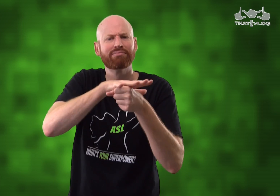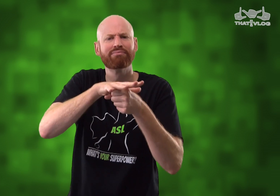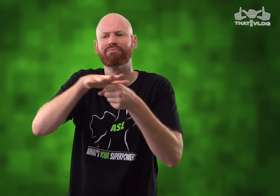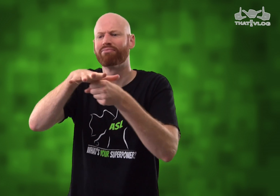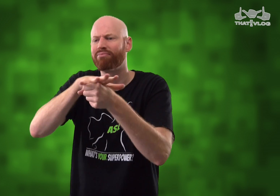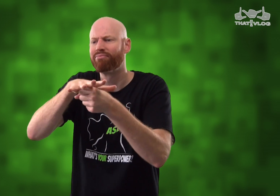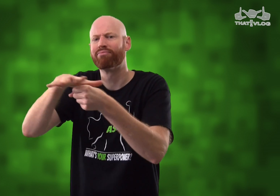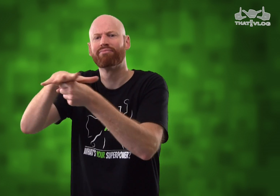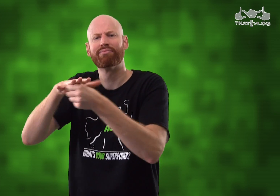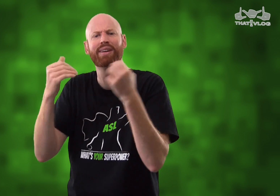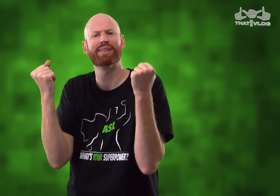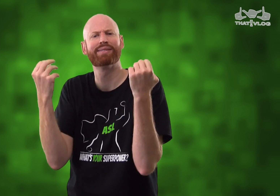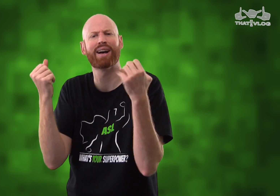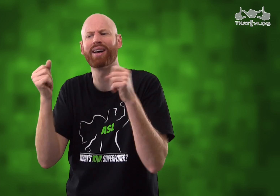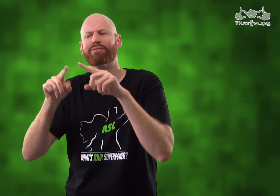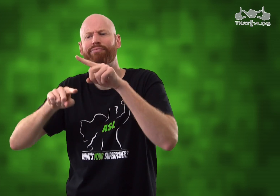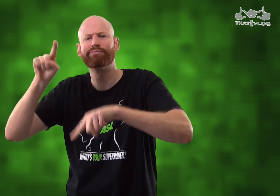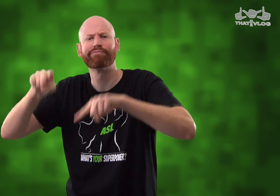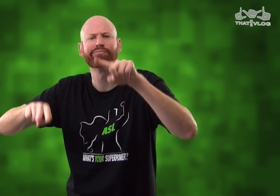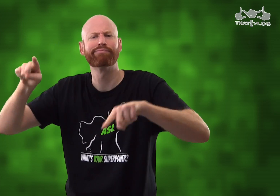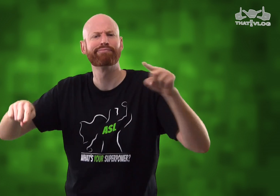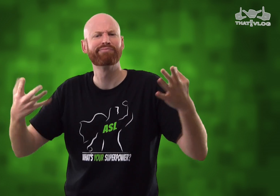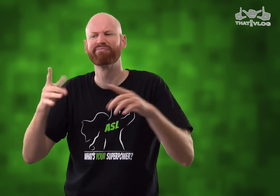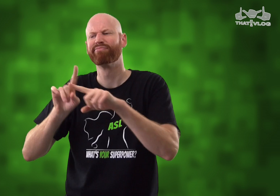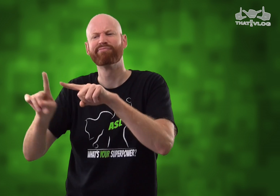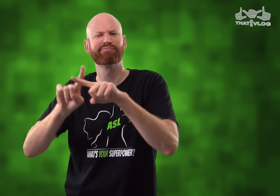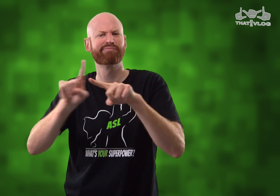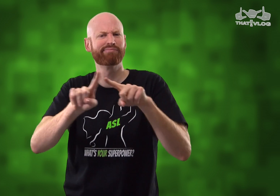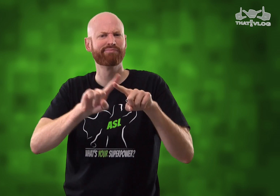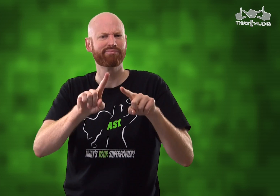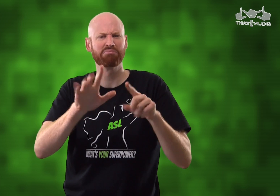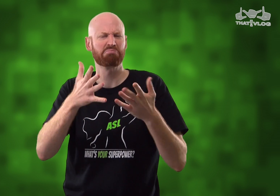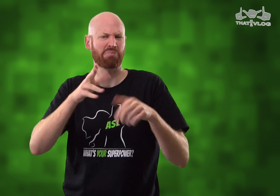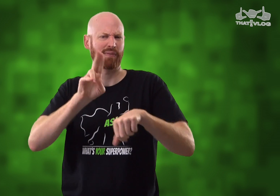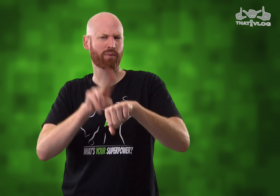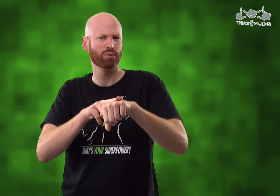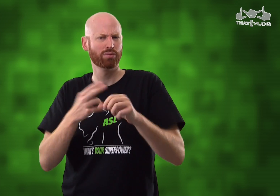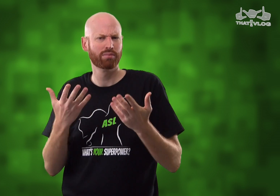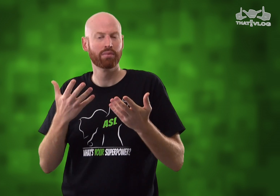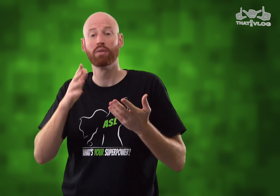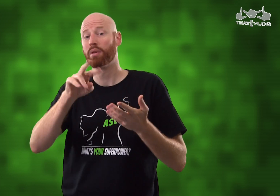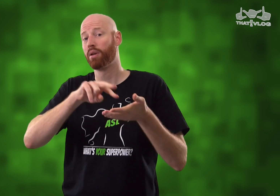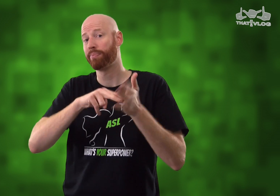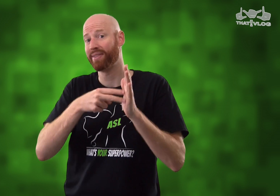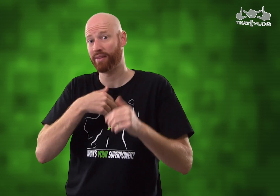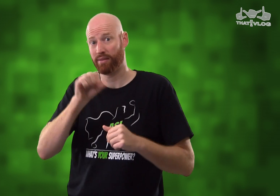they have regional variances among their sign languages. Of course, that's only natural.